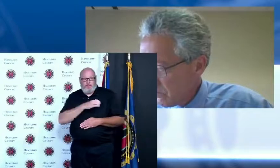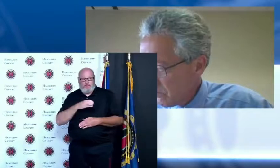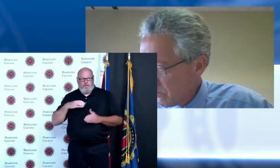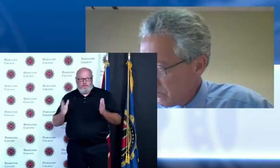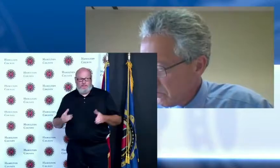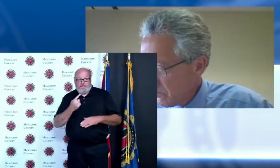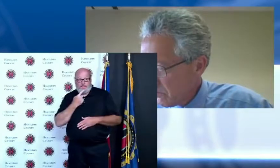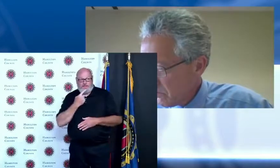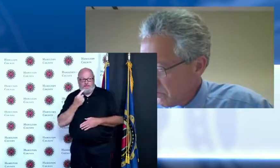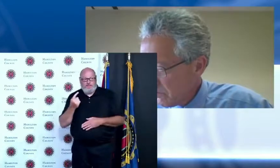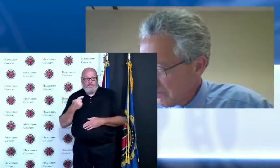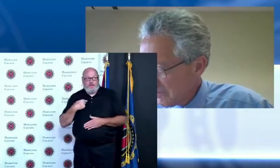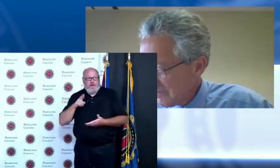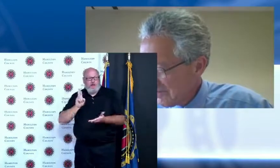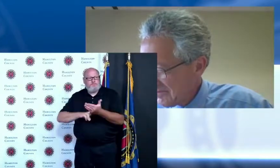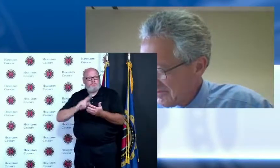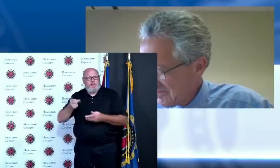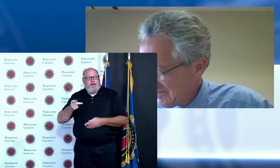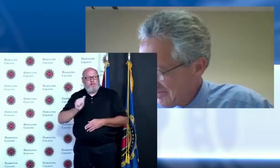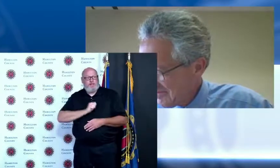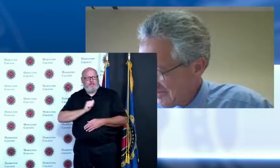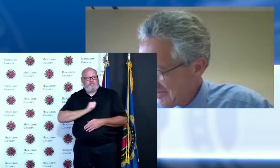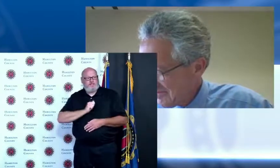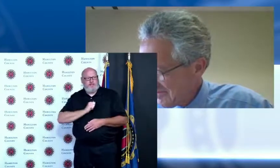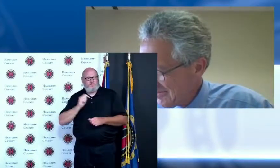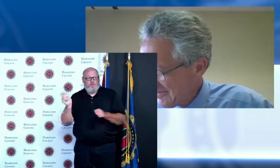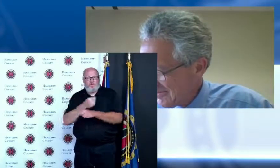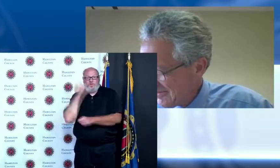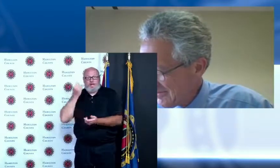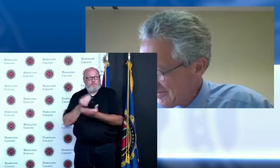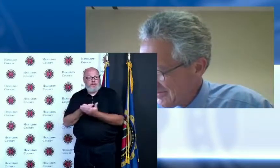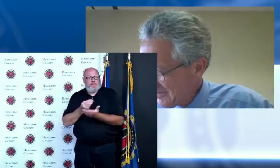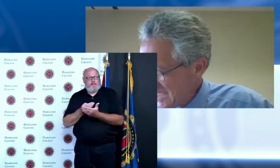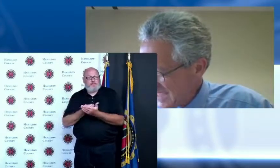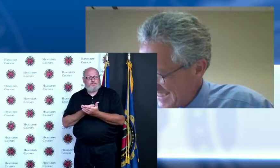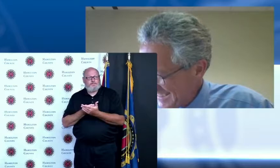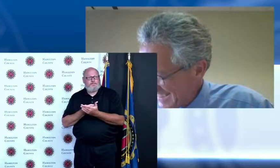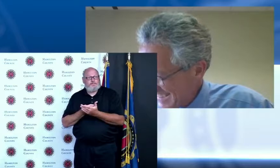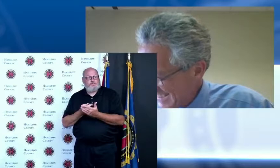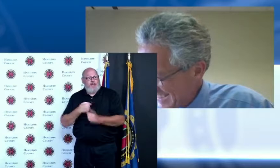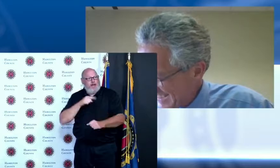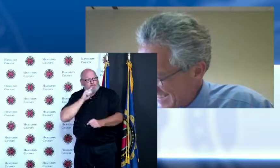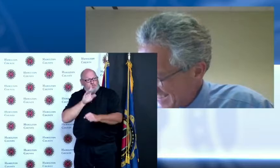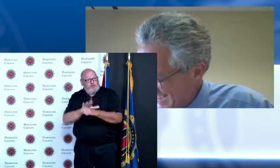hoping to win John and if I do I pledge to share half of it with you I that you've got my pledge